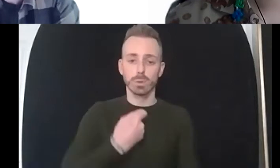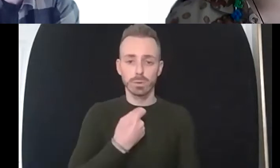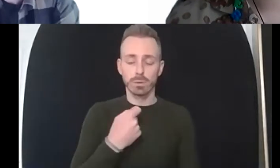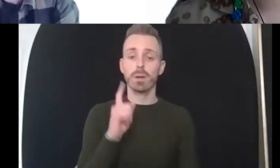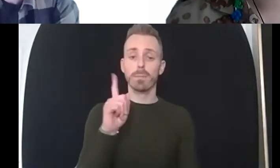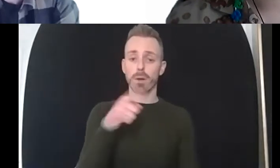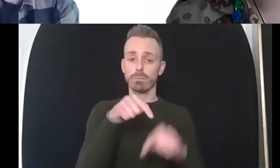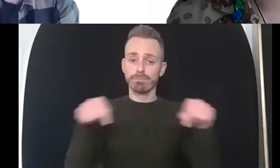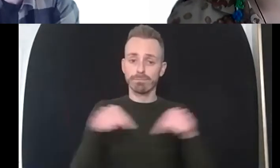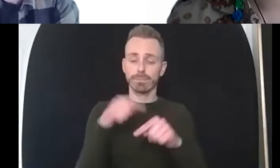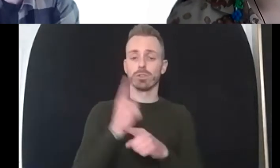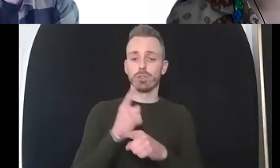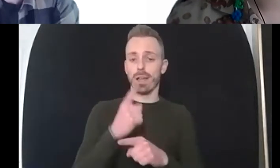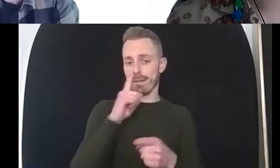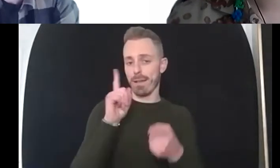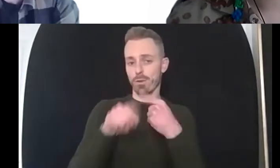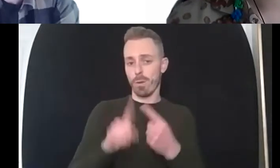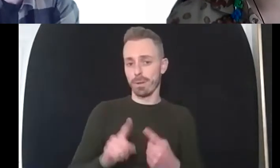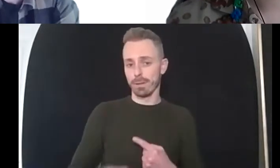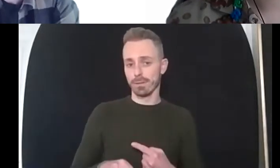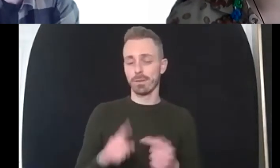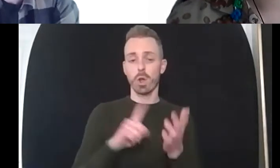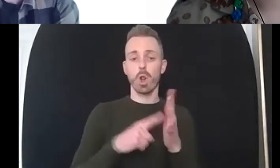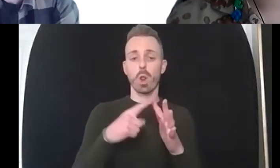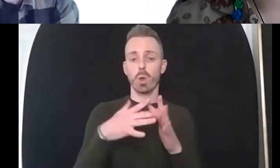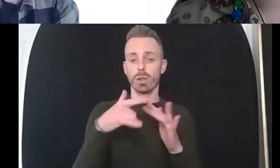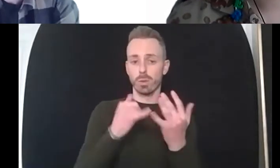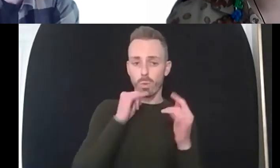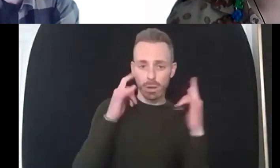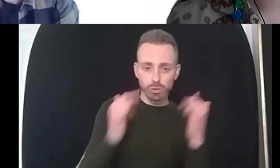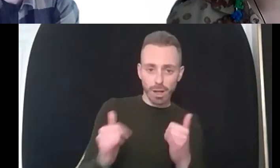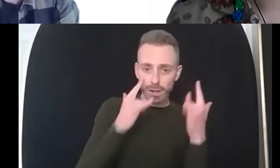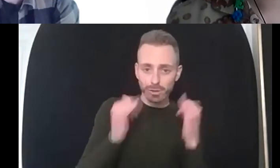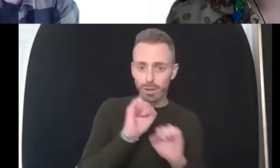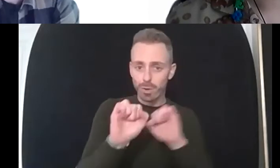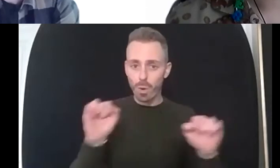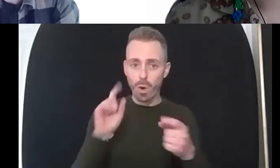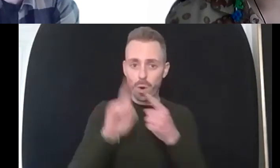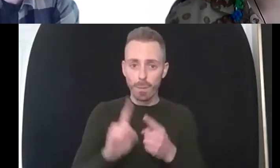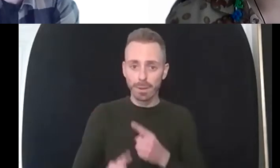which i'll be moderating um however we might not have time to take additional questions other than